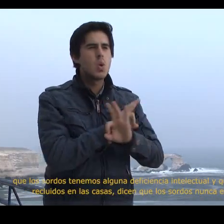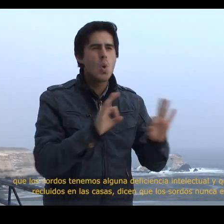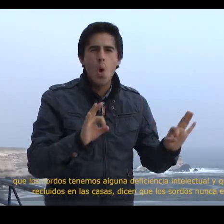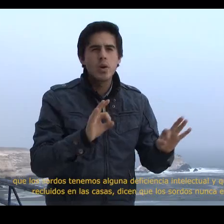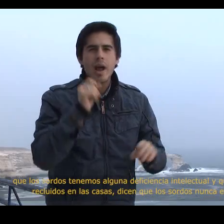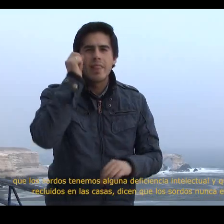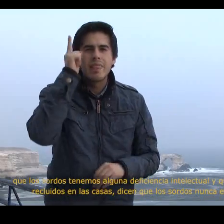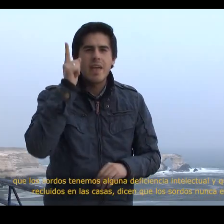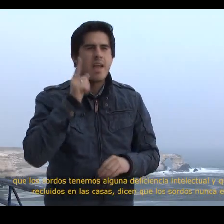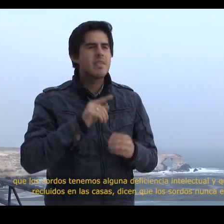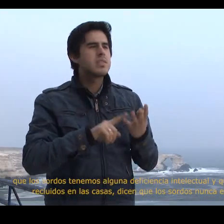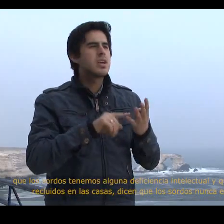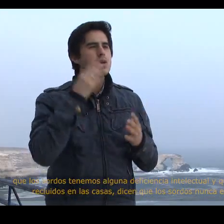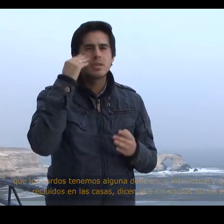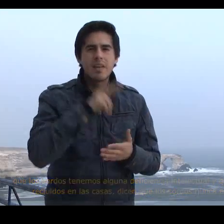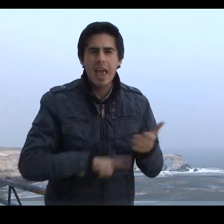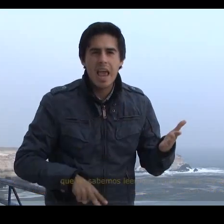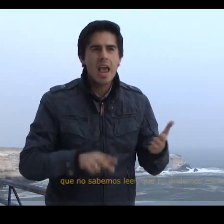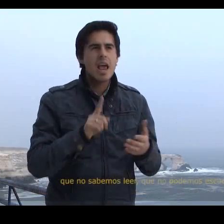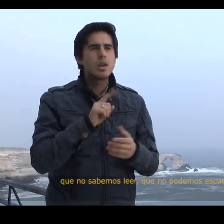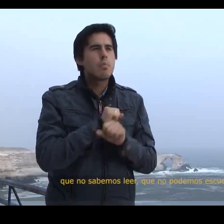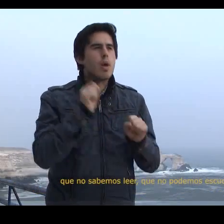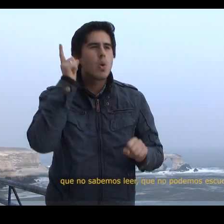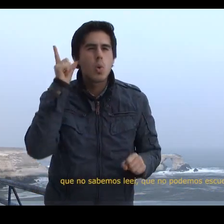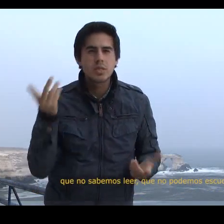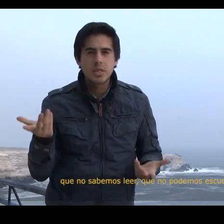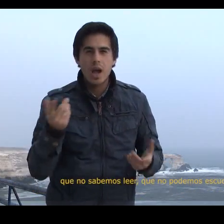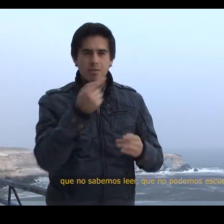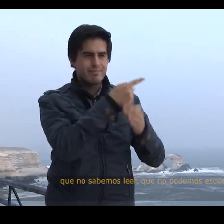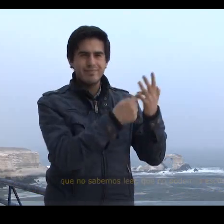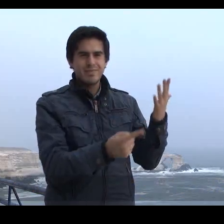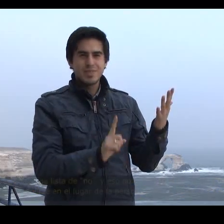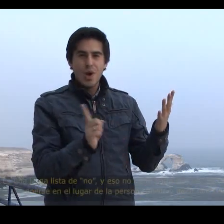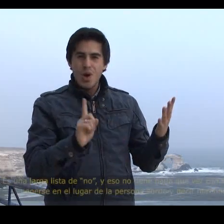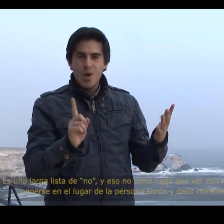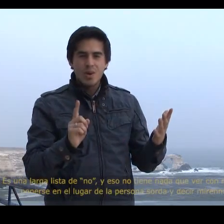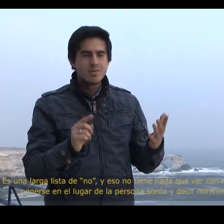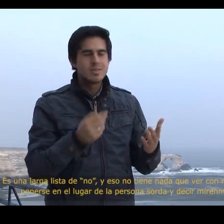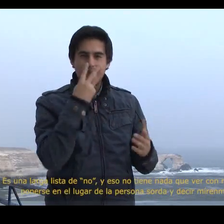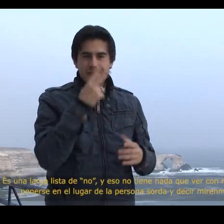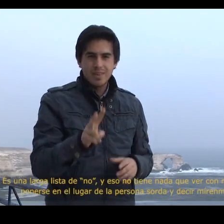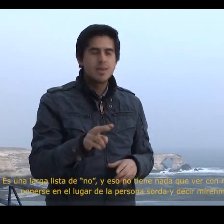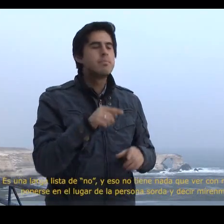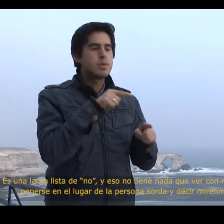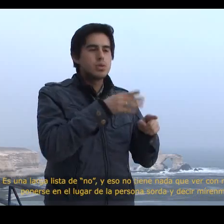They say that we deaf people are never able to understand things and that we can’t read or hear. It’s a long list of “no’s” and that has nothing to do with who we are.